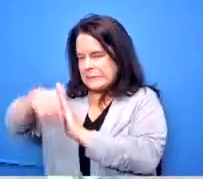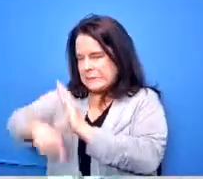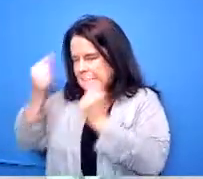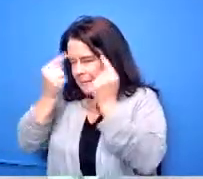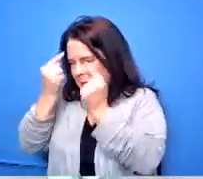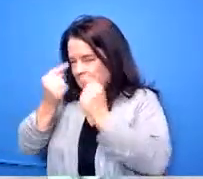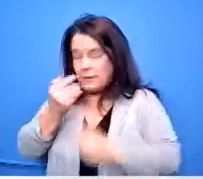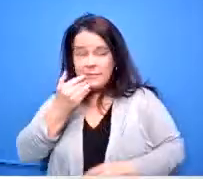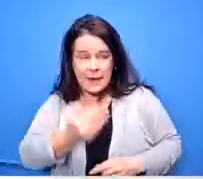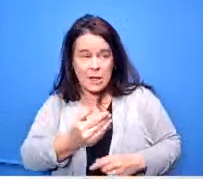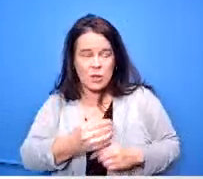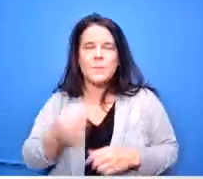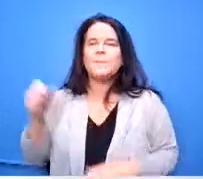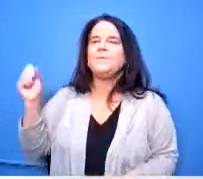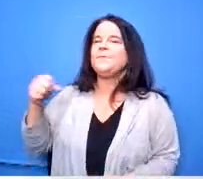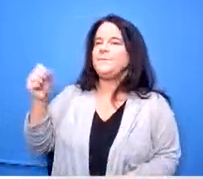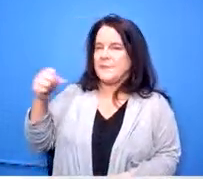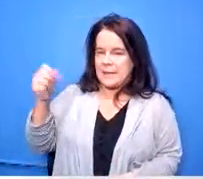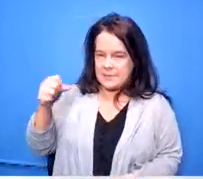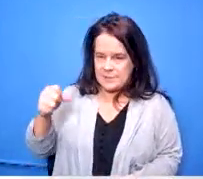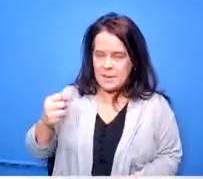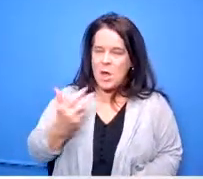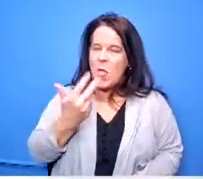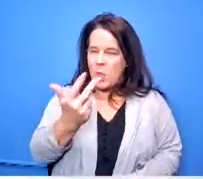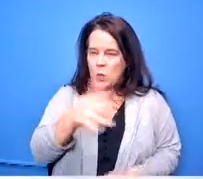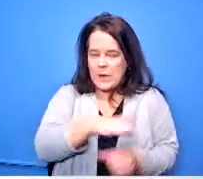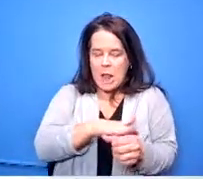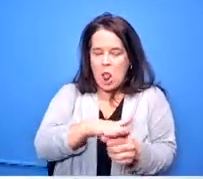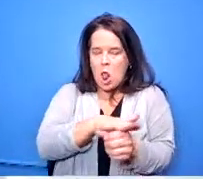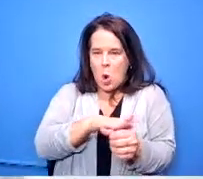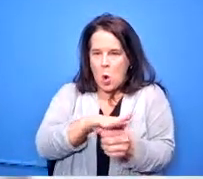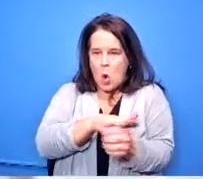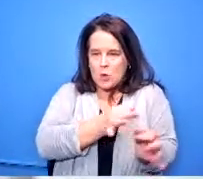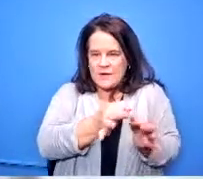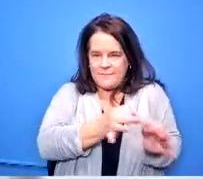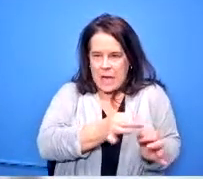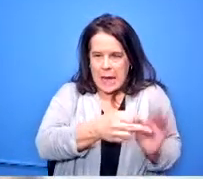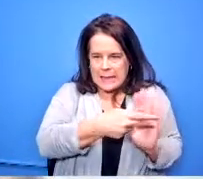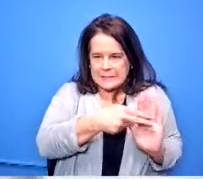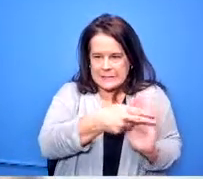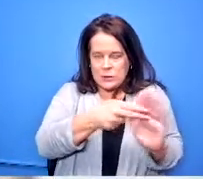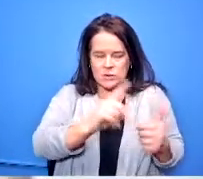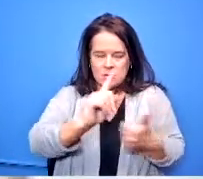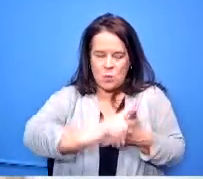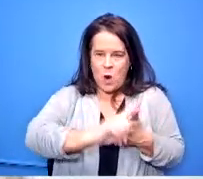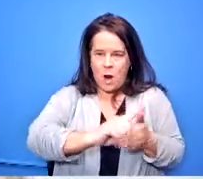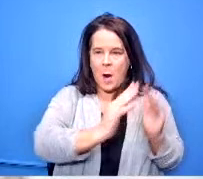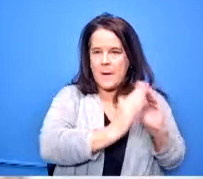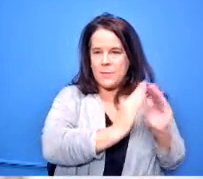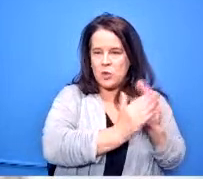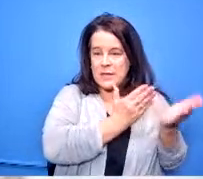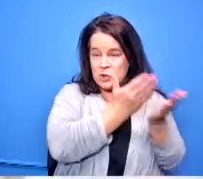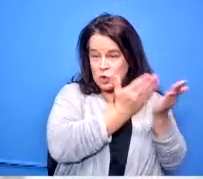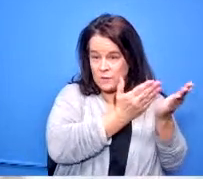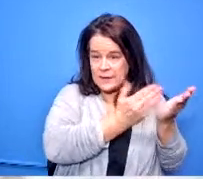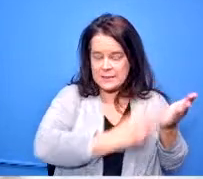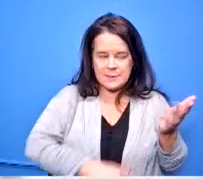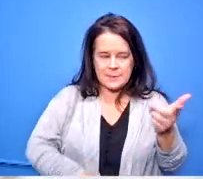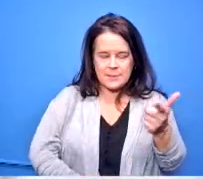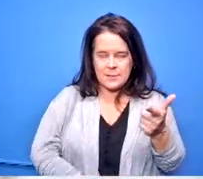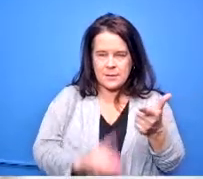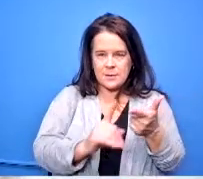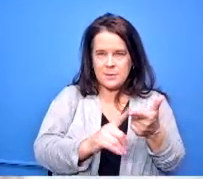yes we have three locally defined seals one is called community service and students can earn